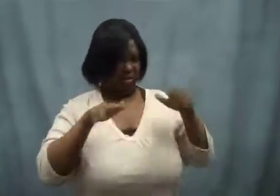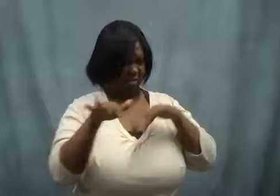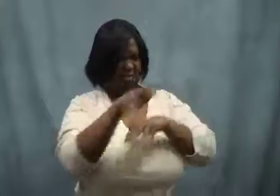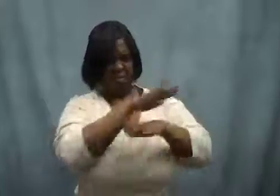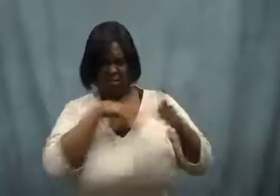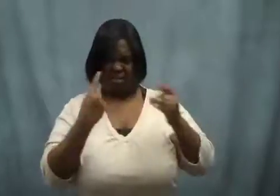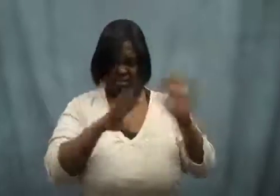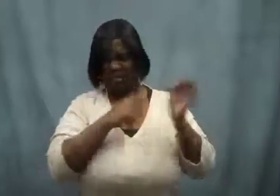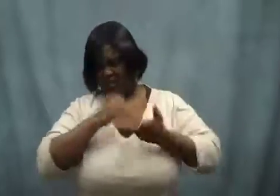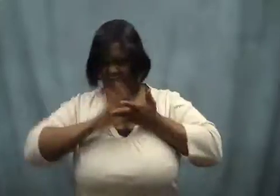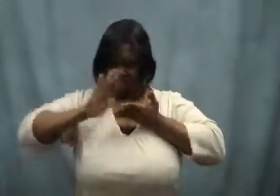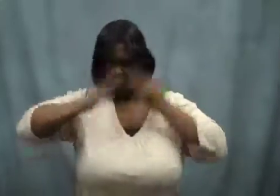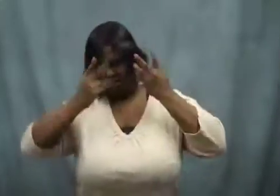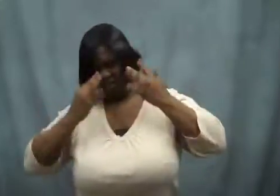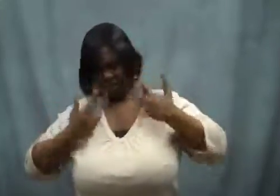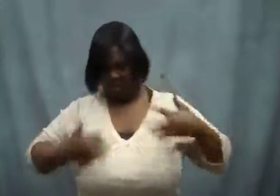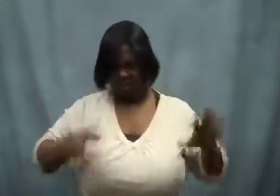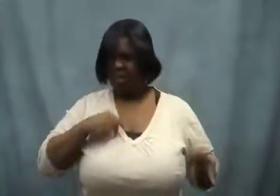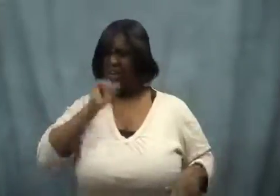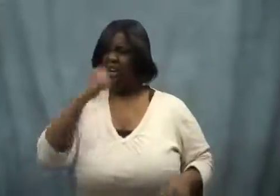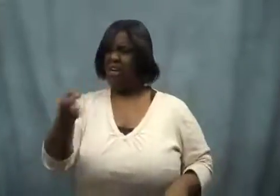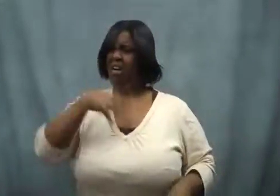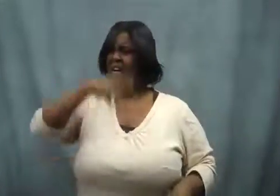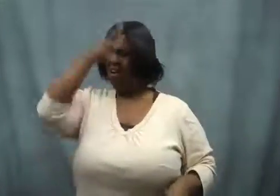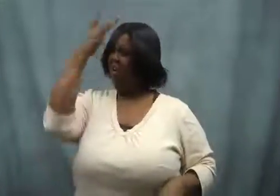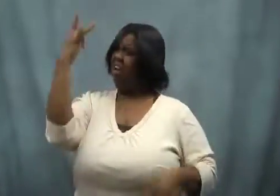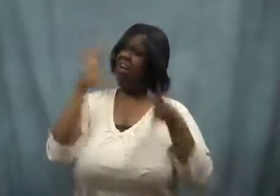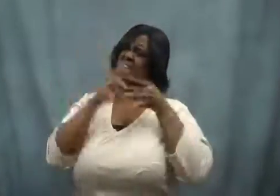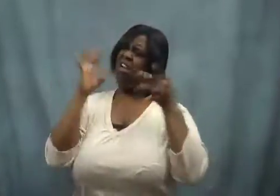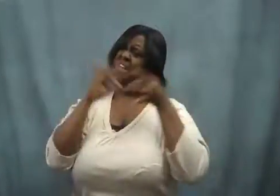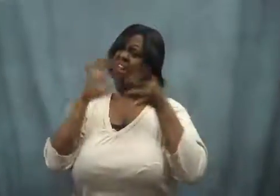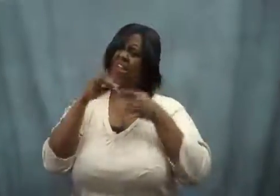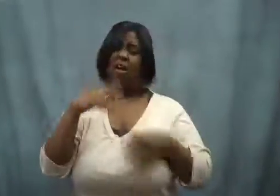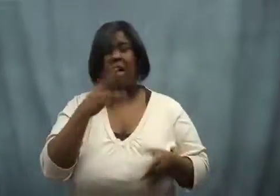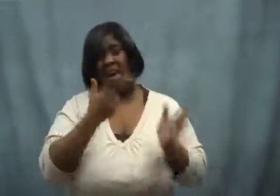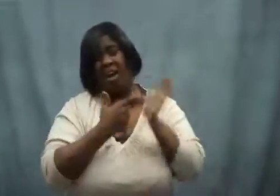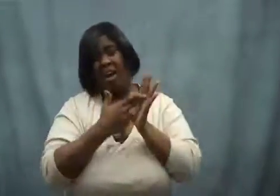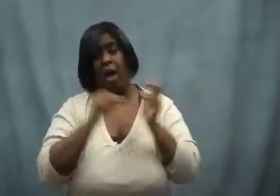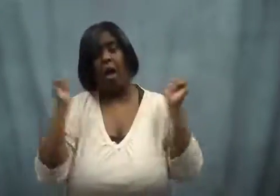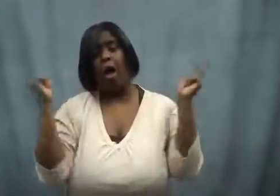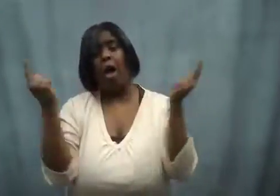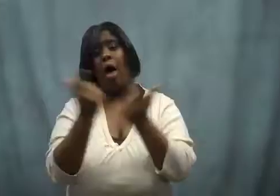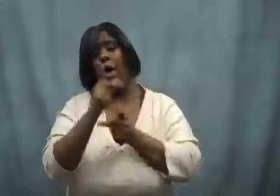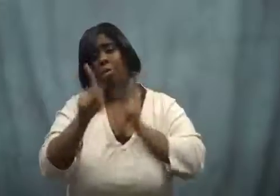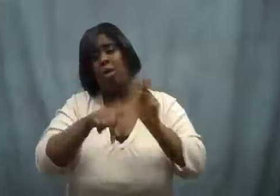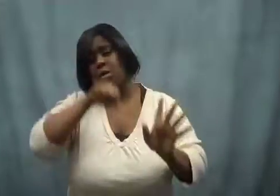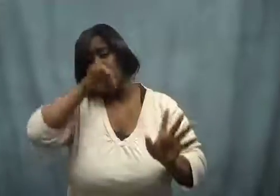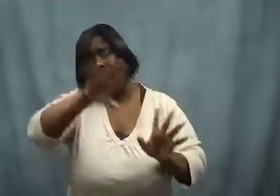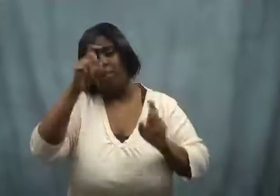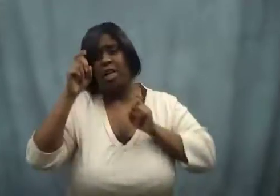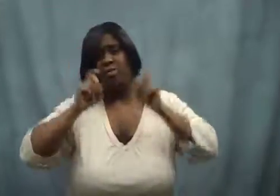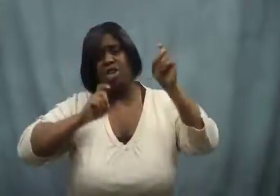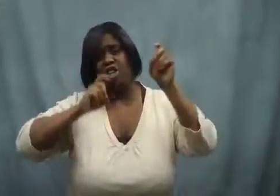I got cleaned up and changed my clothes and asked my dad why that happened.